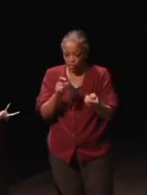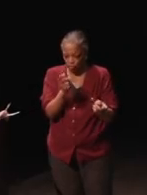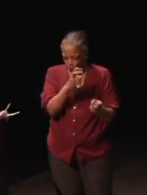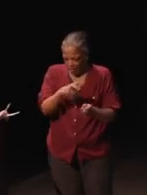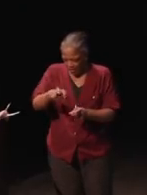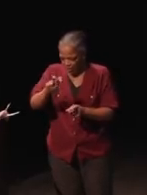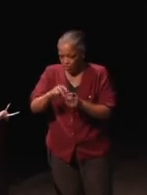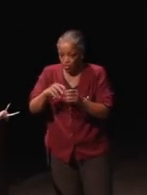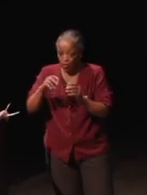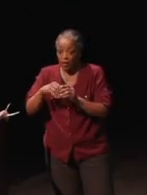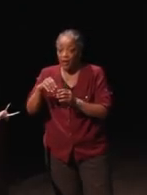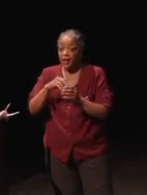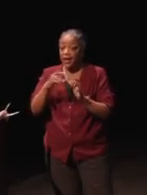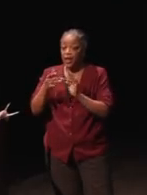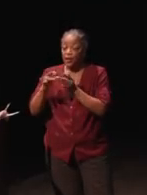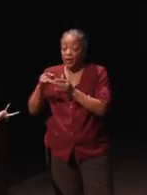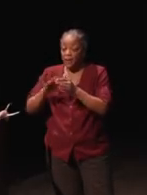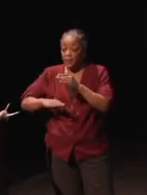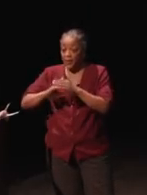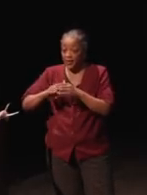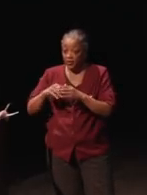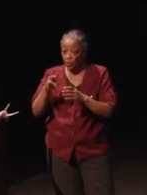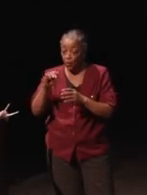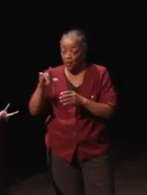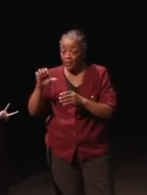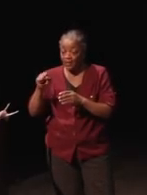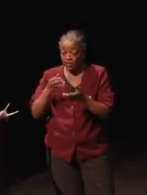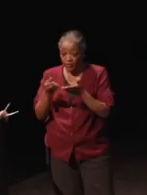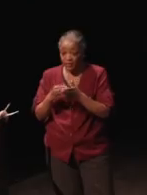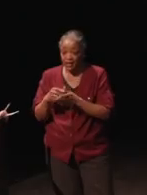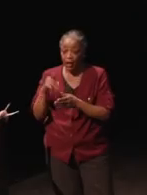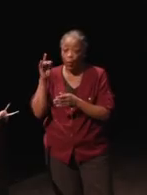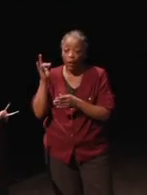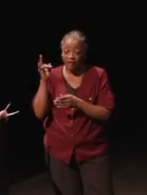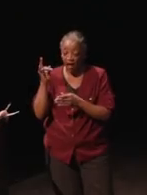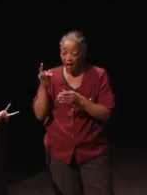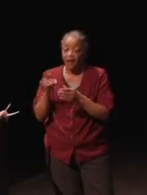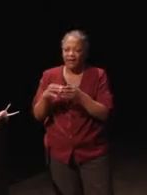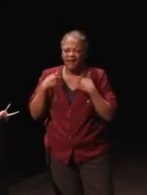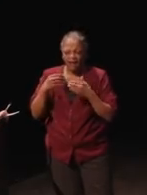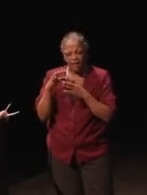Internet-based wireless services such as Wi-Fi. They have an option to either